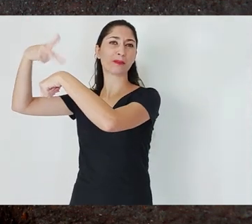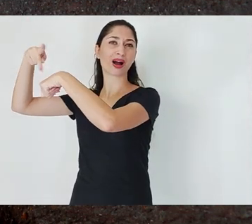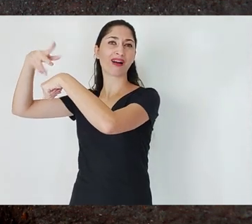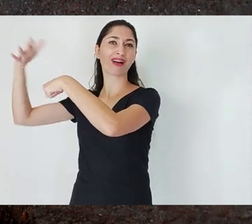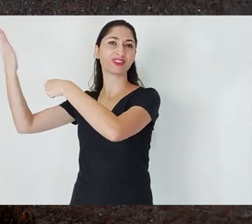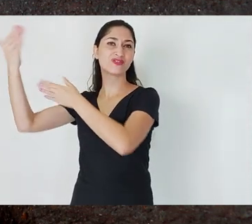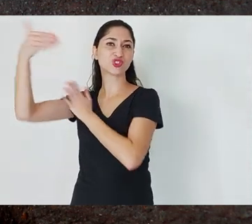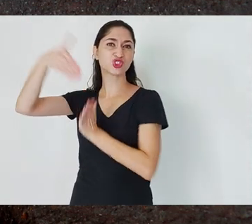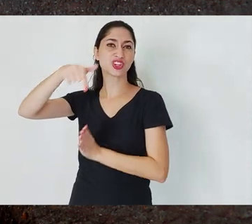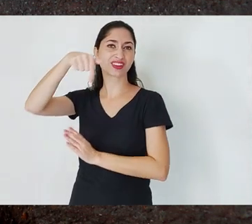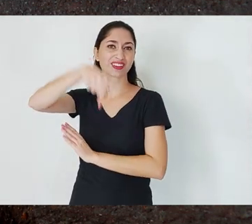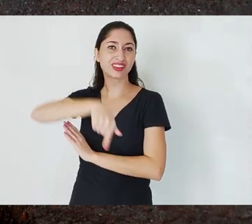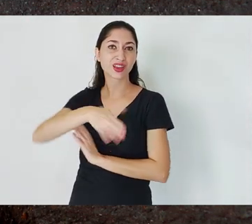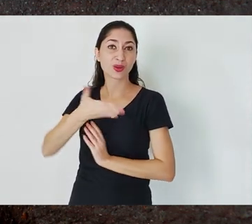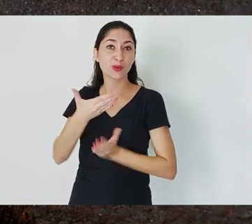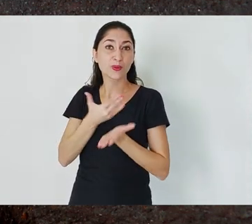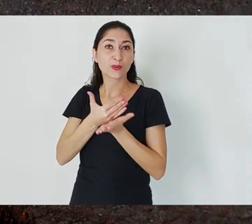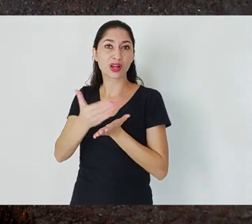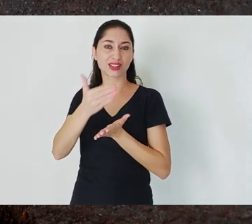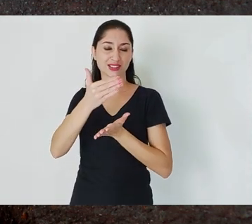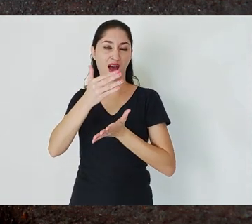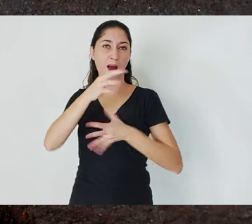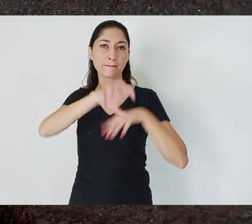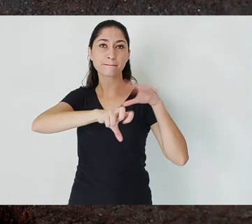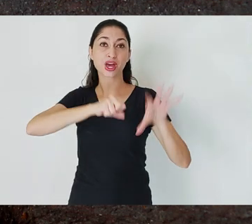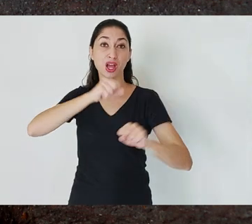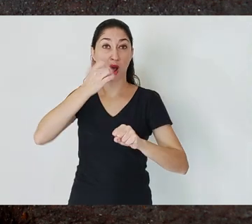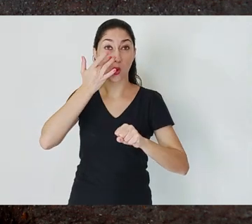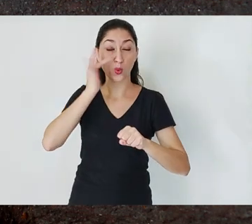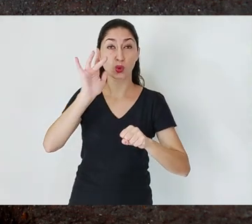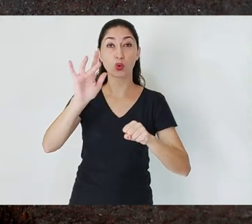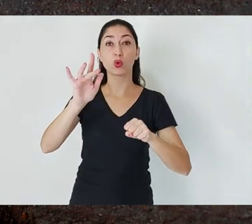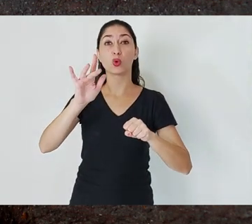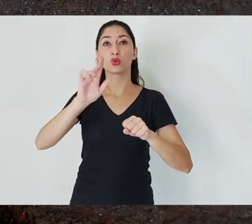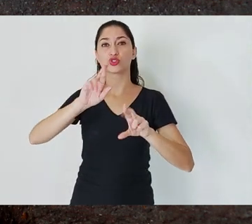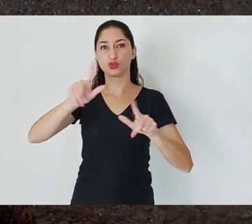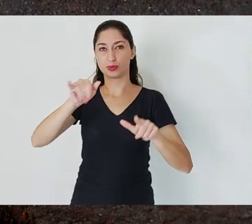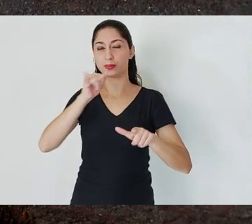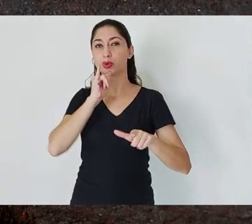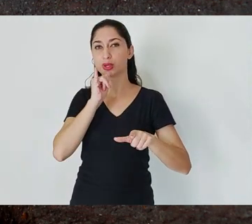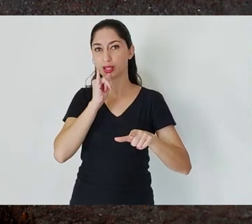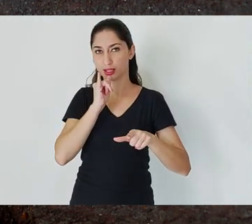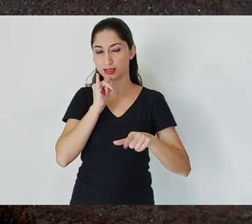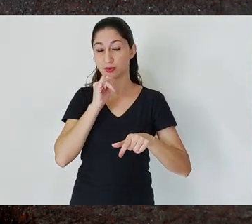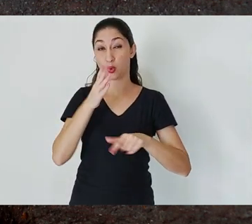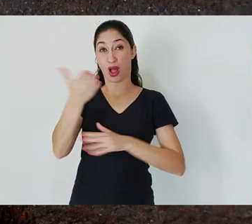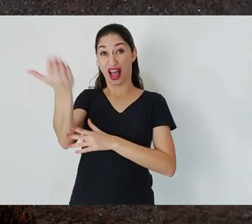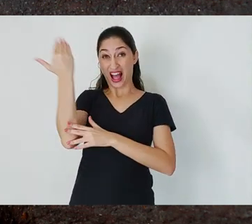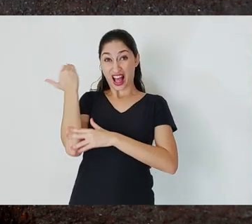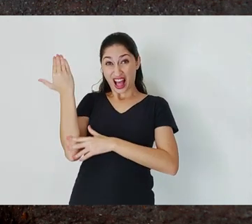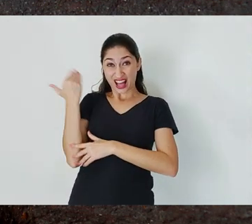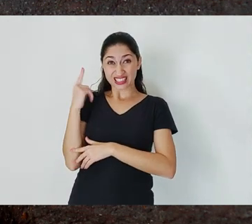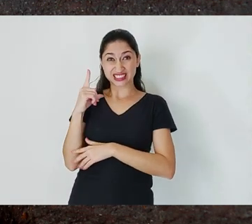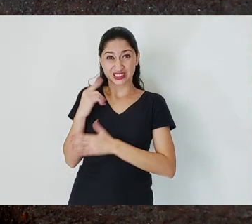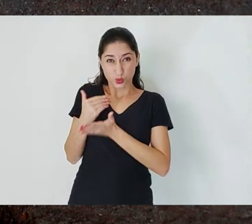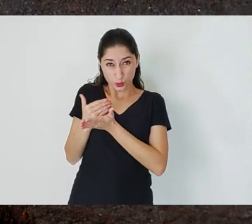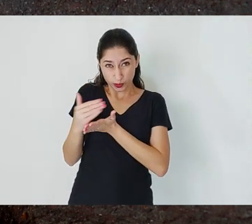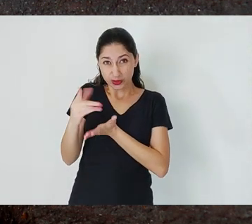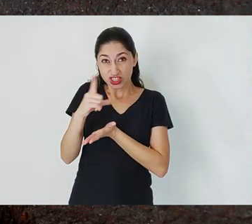It was no longer alluvial gold, the gold in rivers, in streams, but underground gold, like the Morro Velho Mine here.